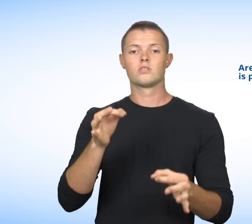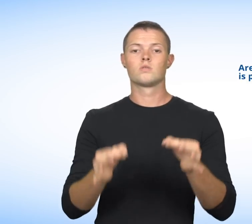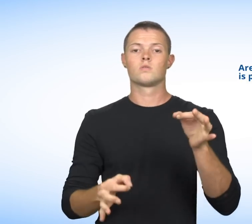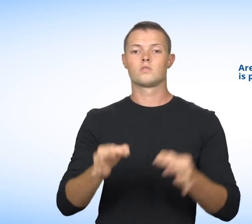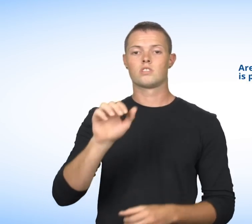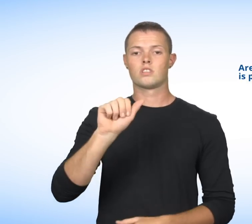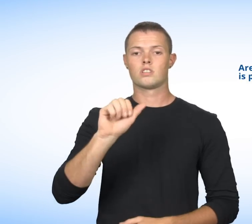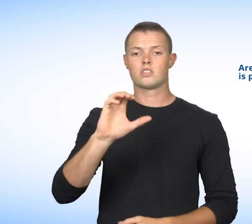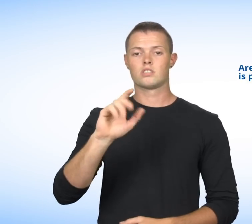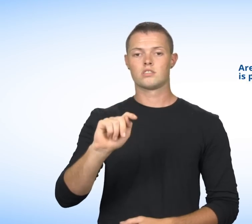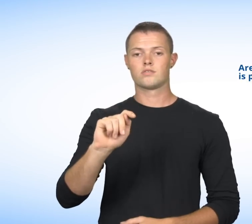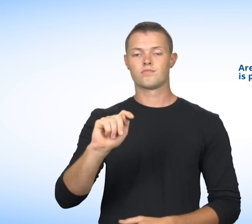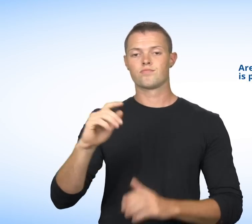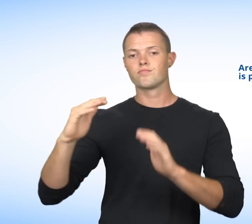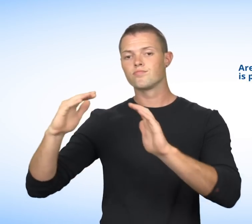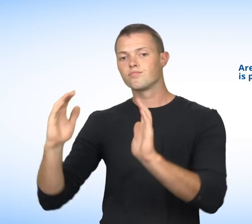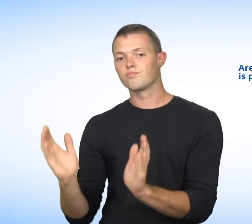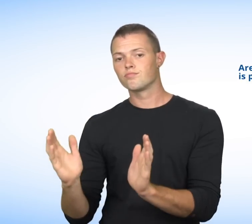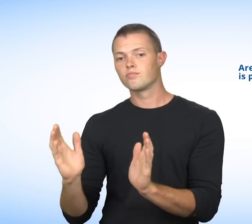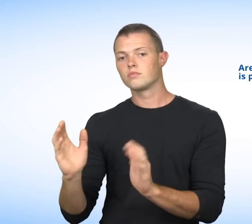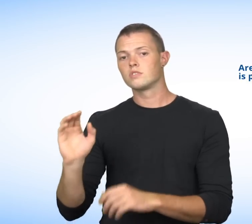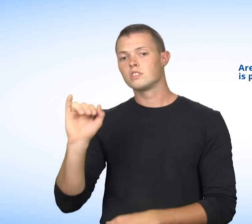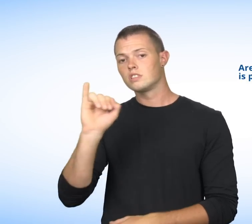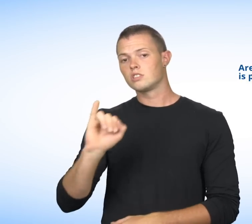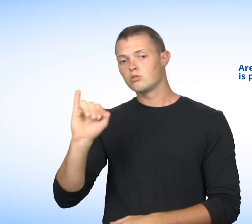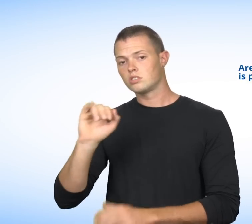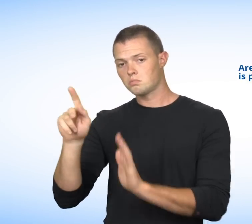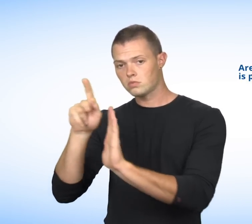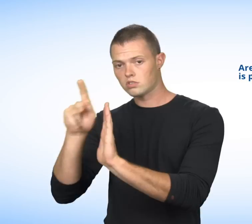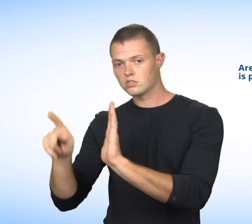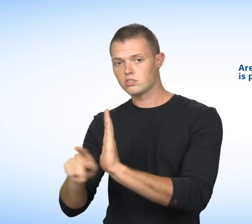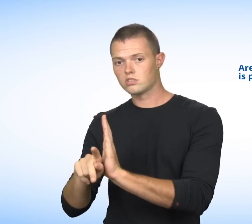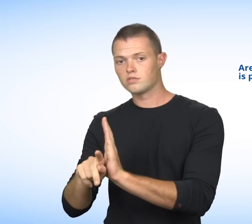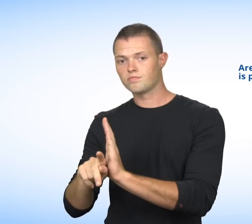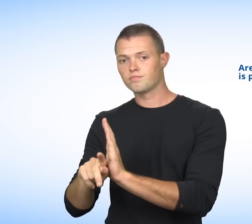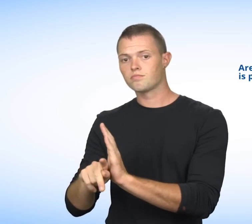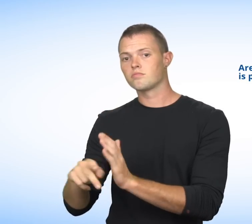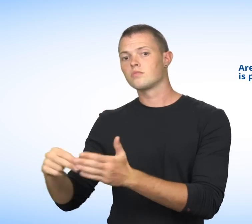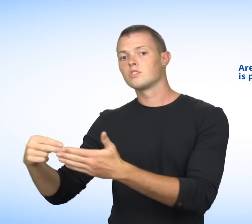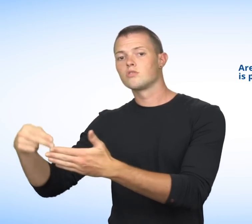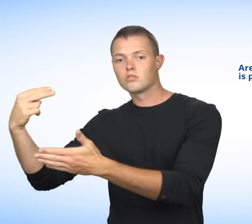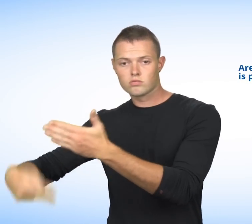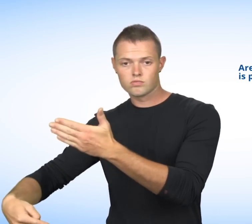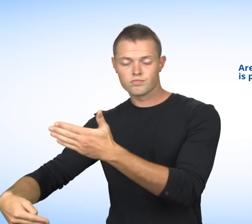Juridical acts including insurance policies and